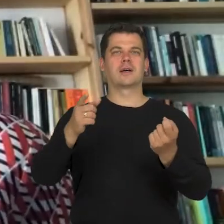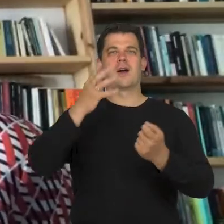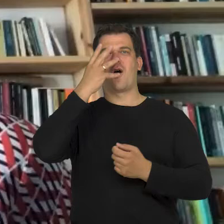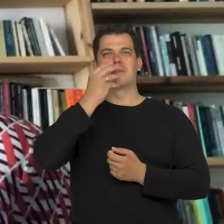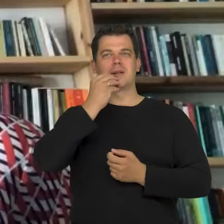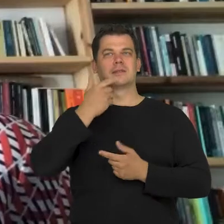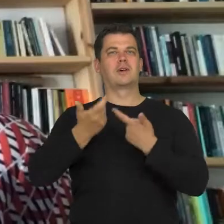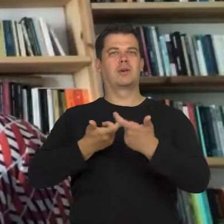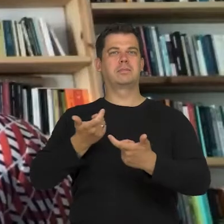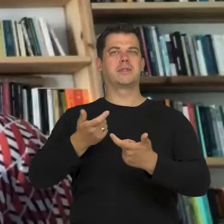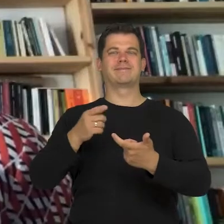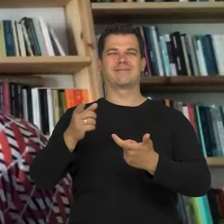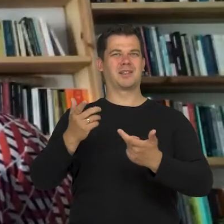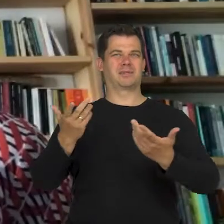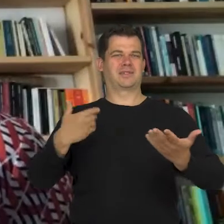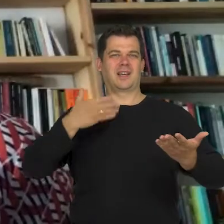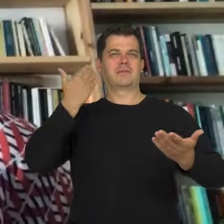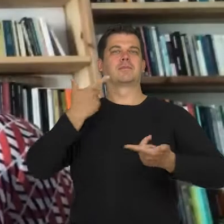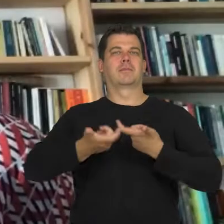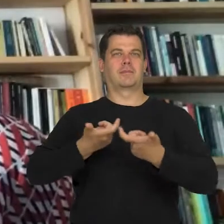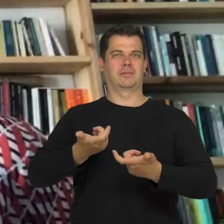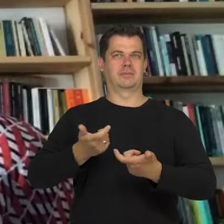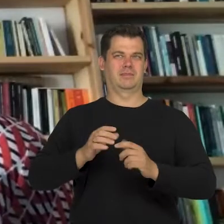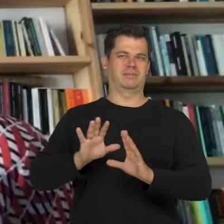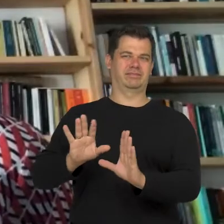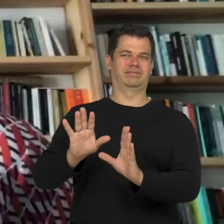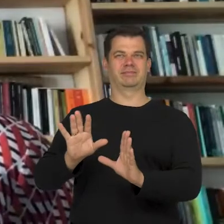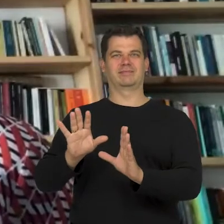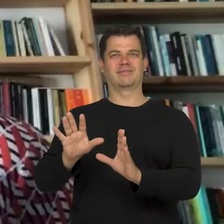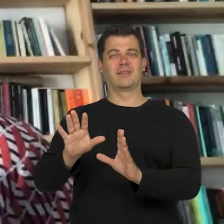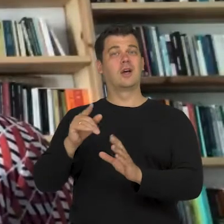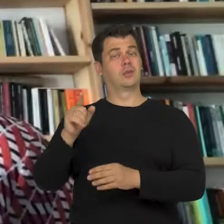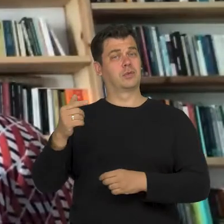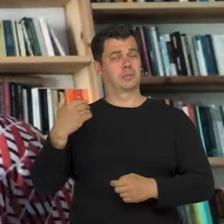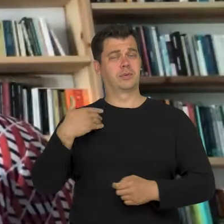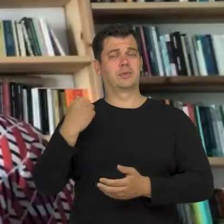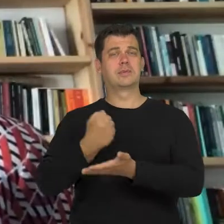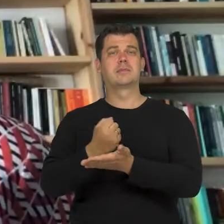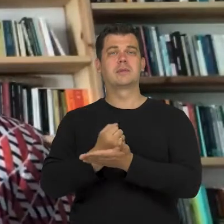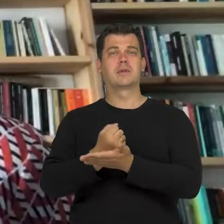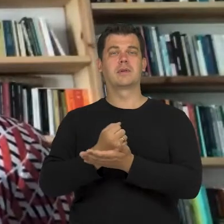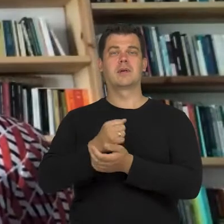we don't know what to do with. Here is were the notion regarding savoir vivre came into play